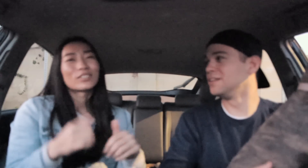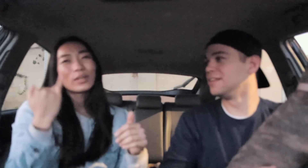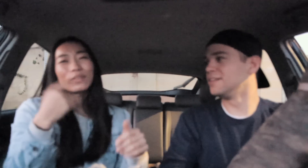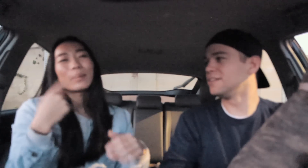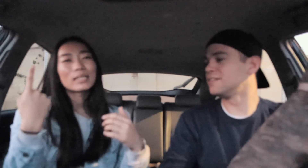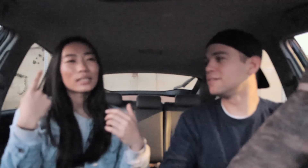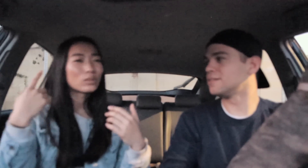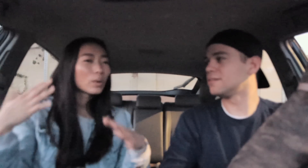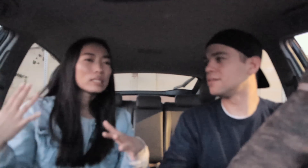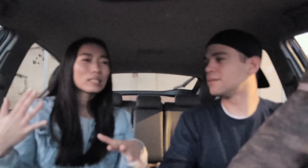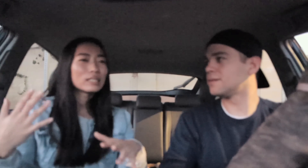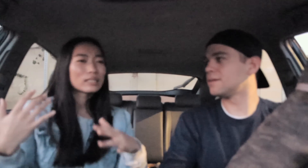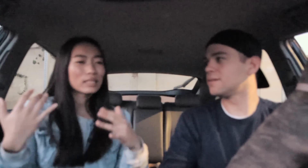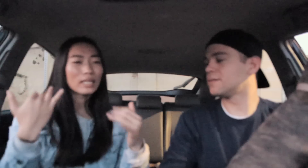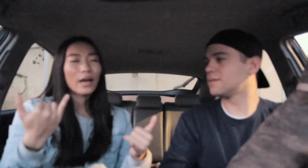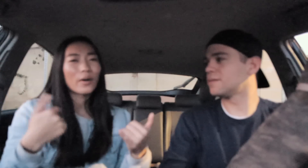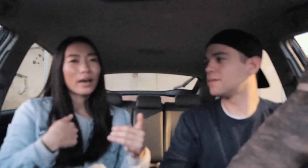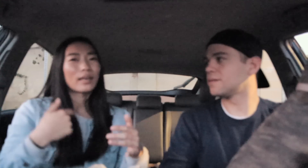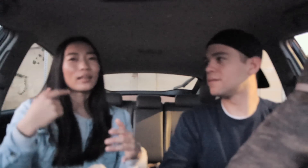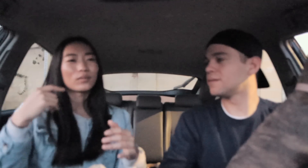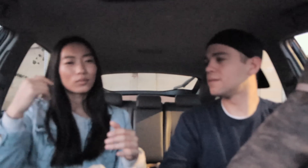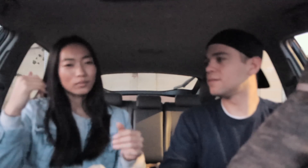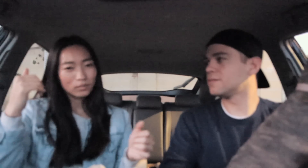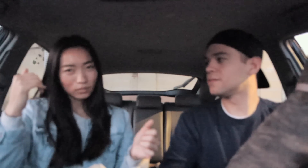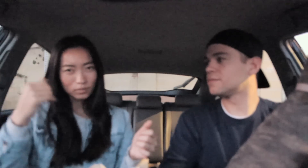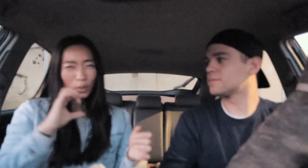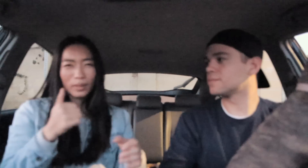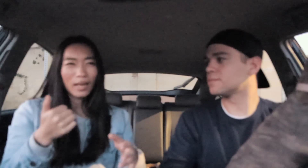yeah so if he makes noises now I don't